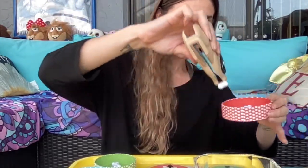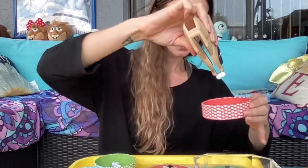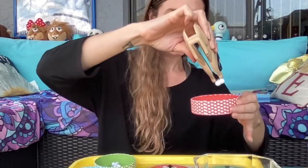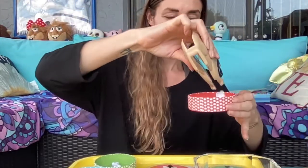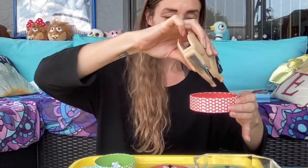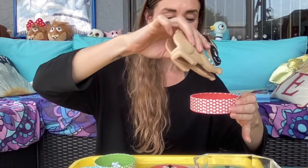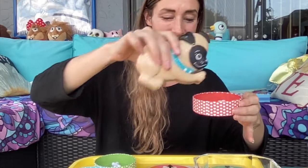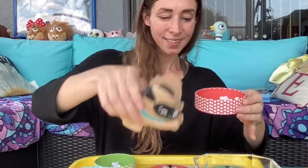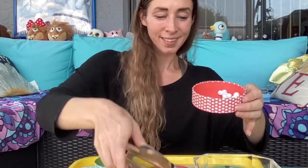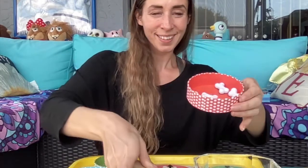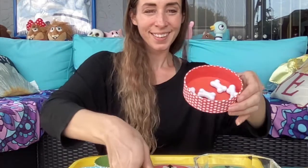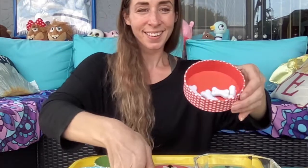four!